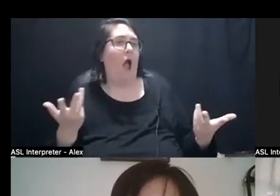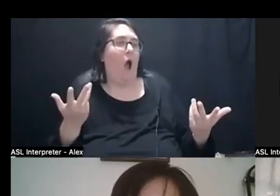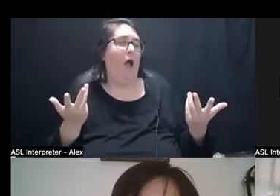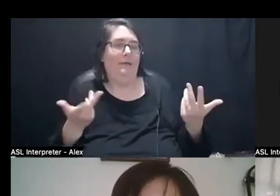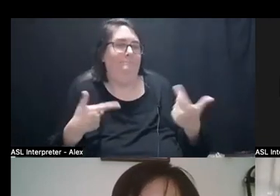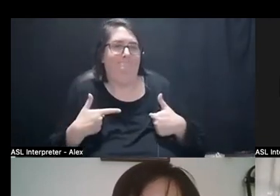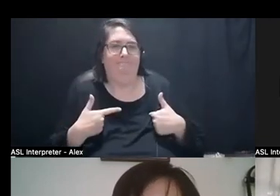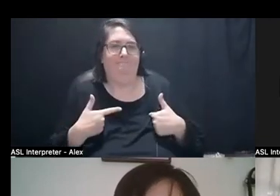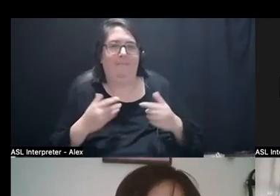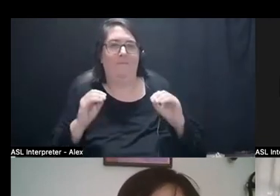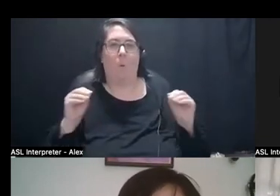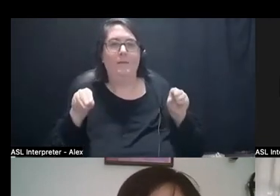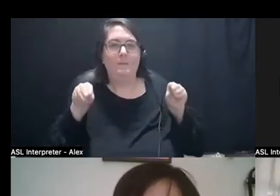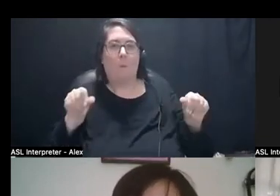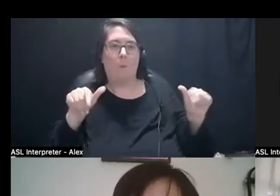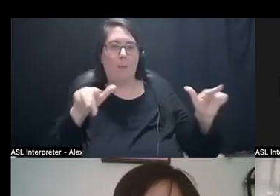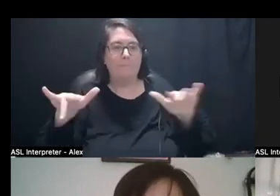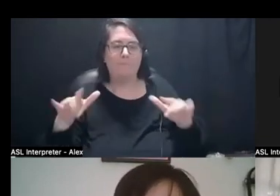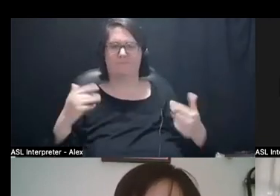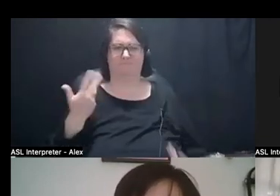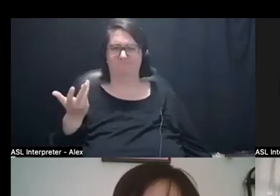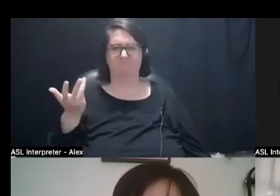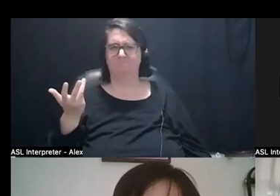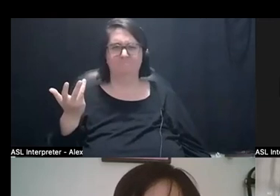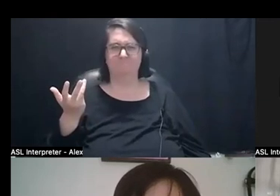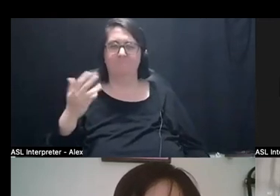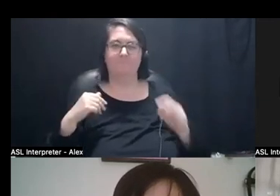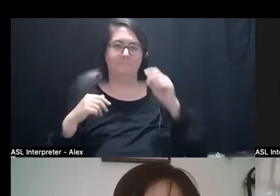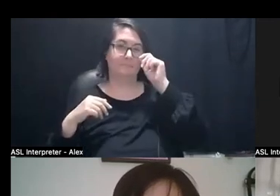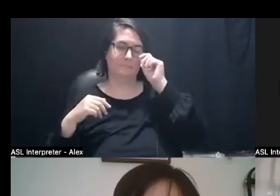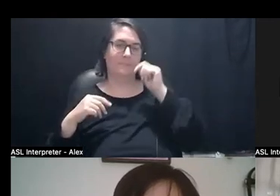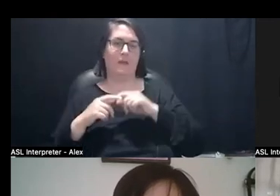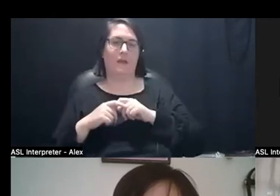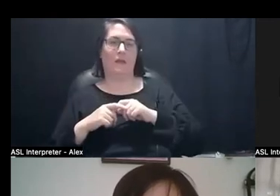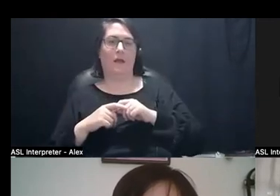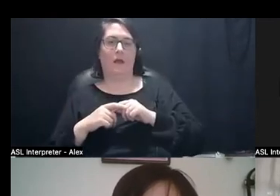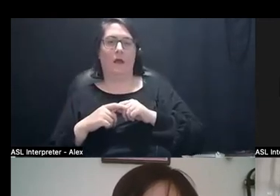like I have no smooth edges. And so, I've, I mean, that's it. I'm not doing any more binding